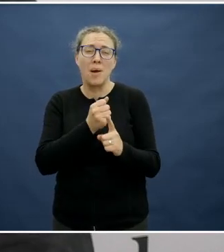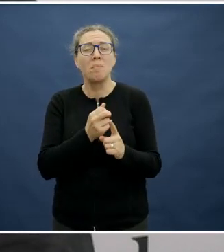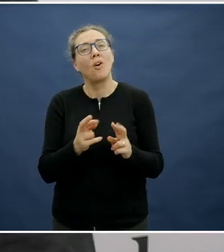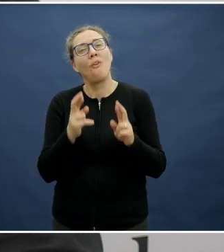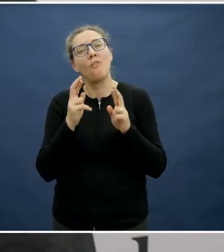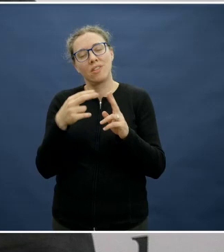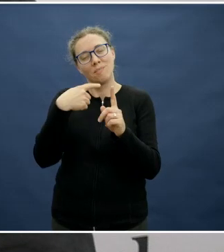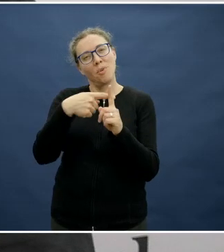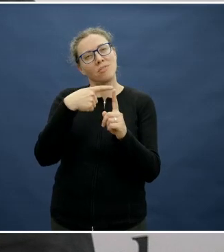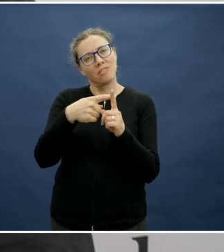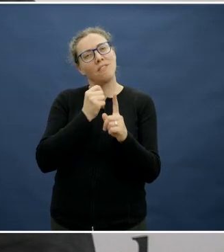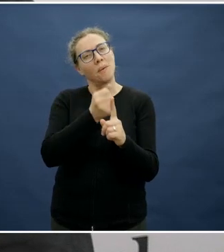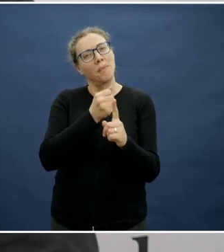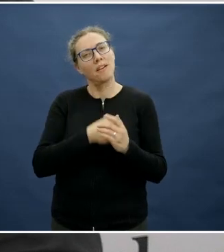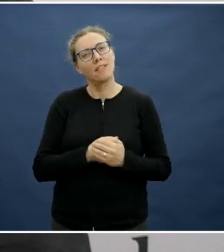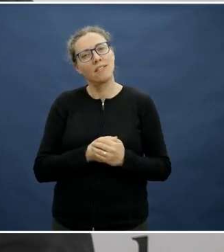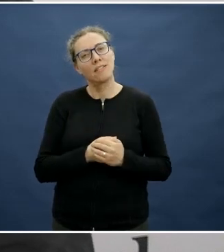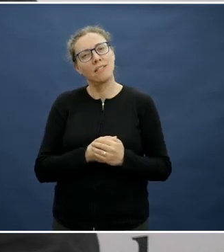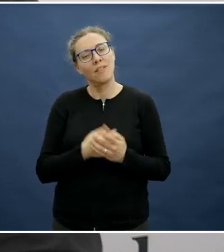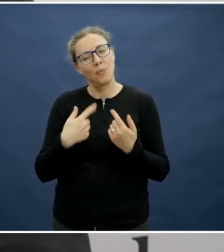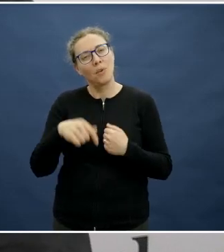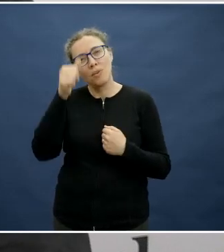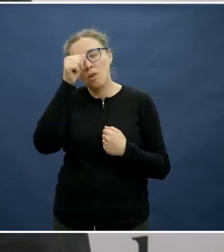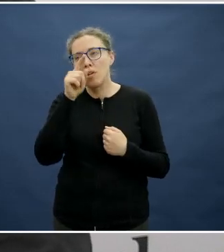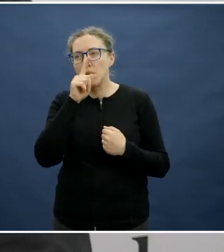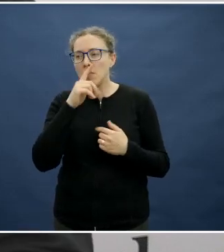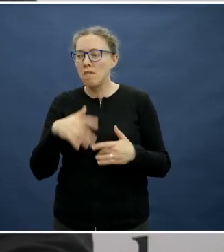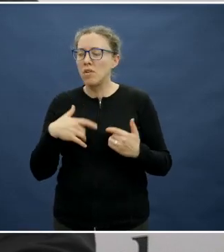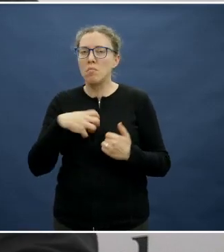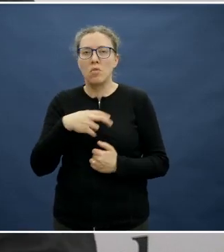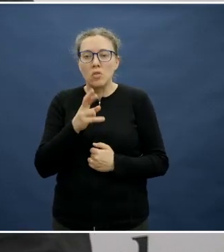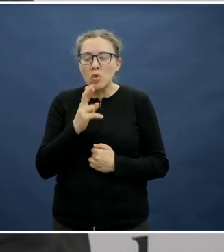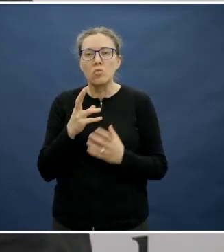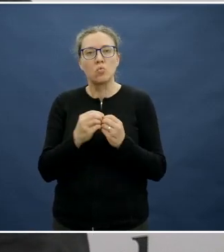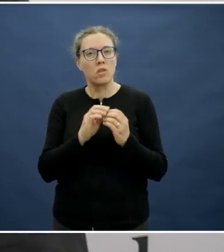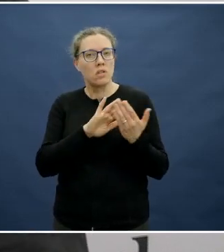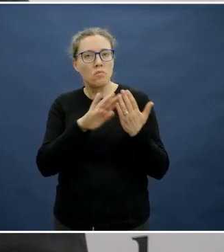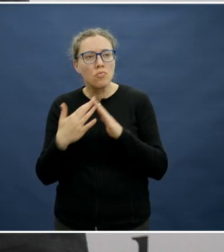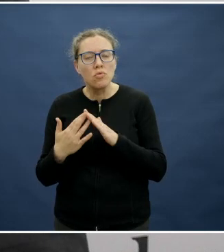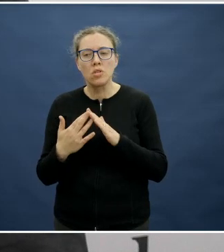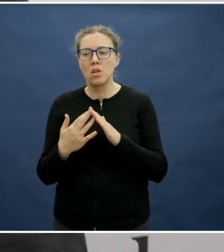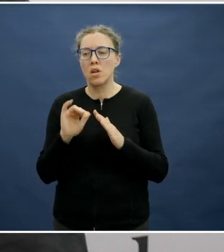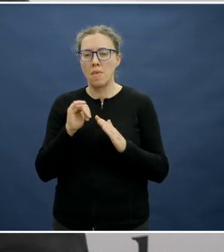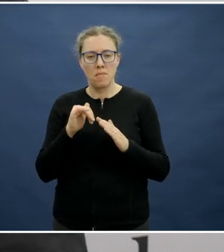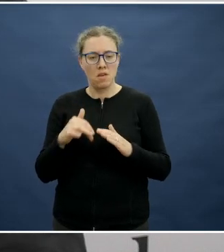think more than ever, we've seen people connect with community, connect with family and connect with food again by cooking more in the kitchen.